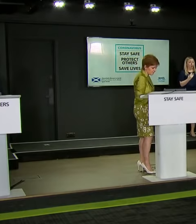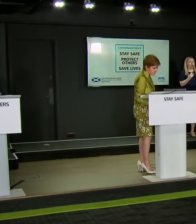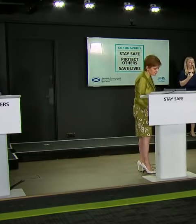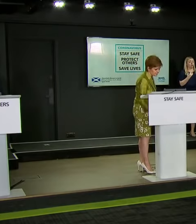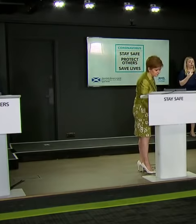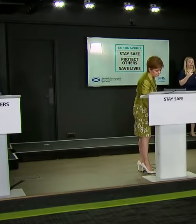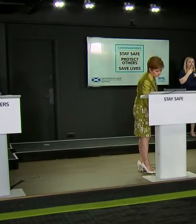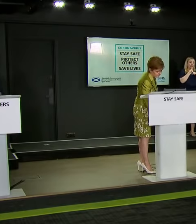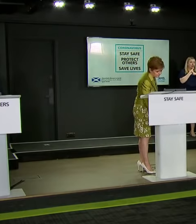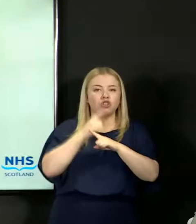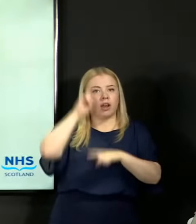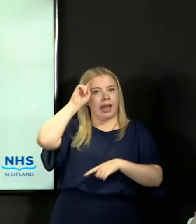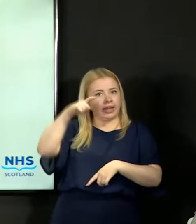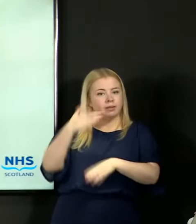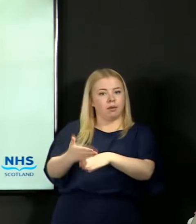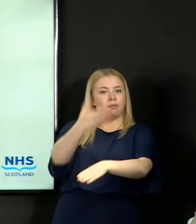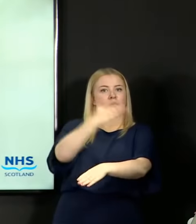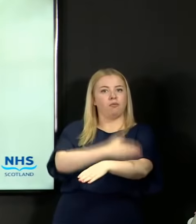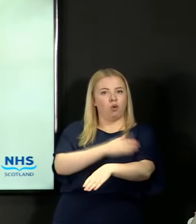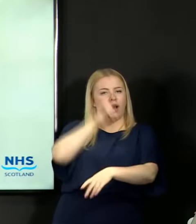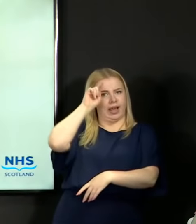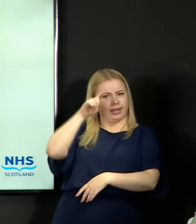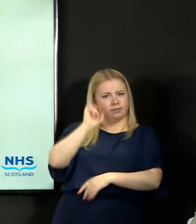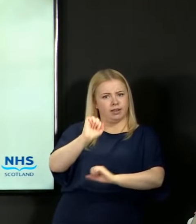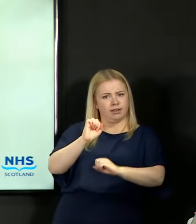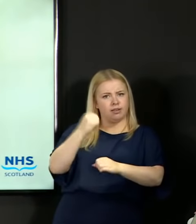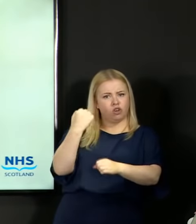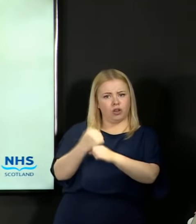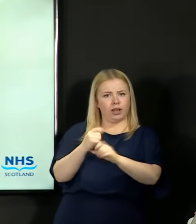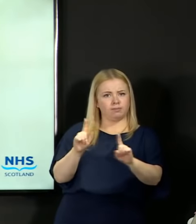that have come forward, they've been sustained by the SQA process.